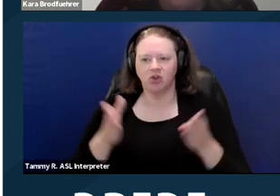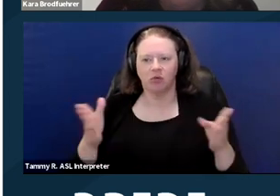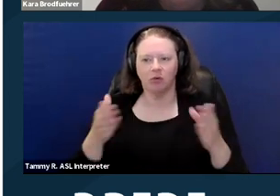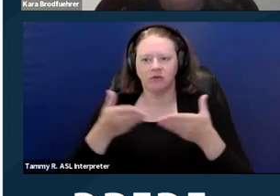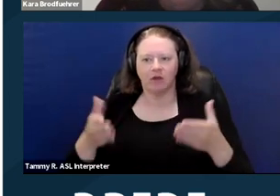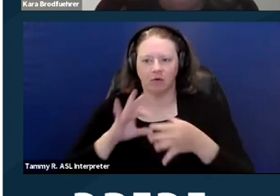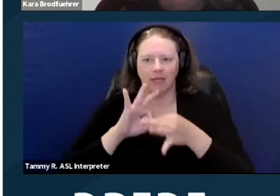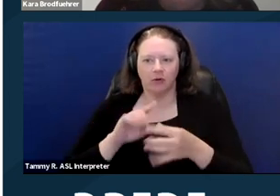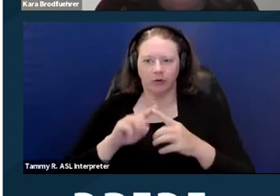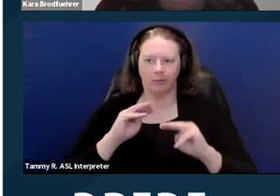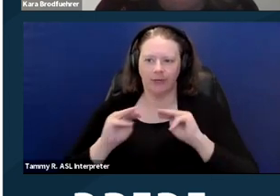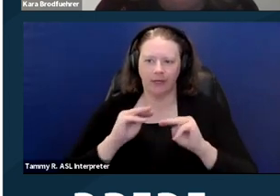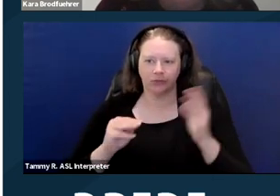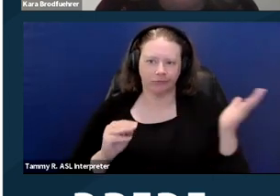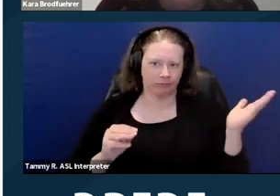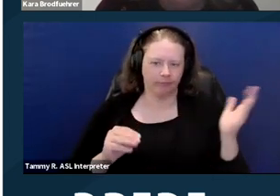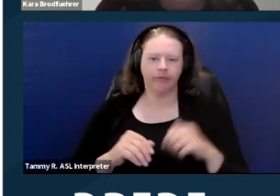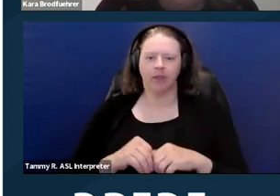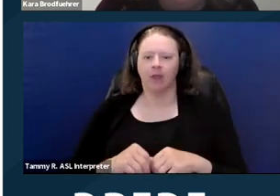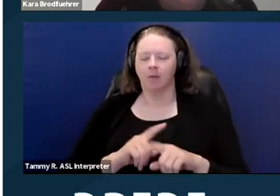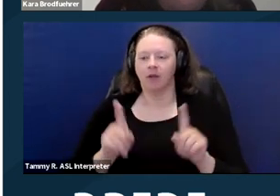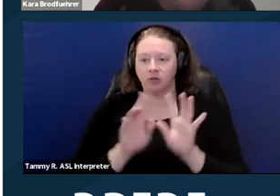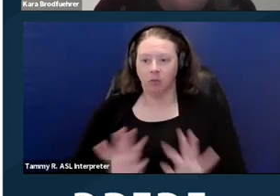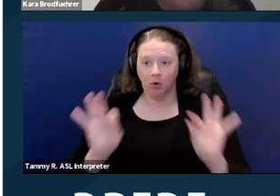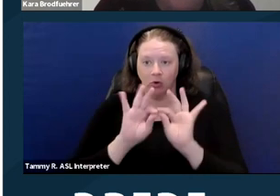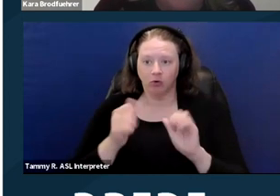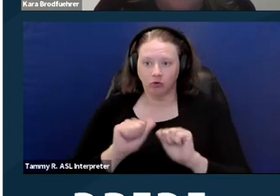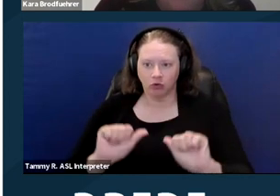but it's important to just try and engage in the process